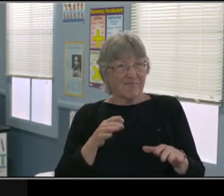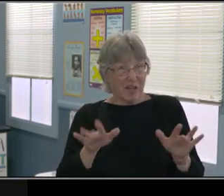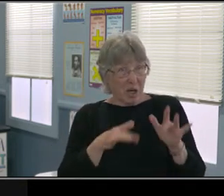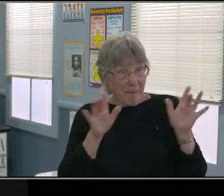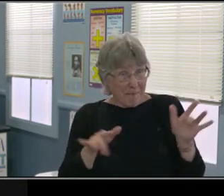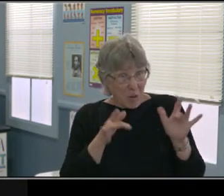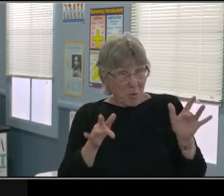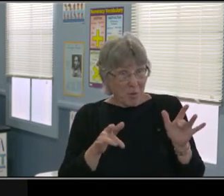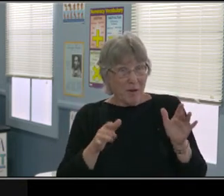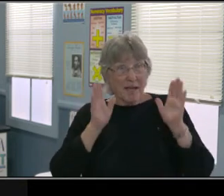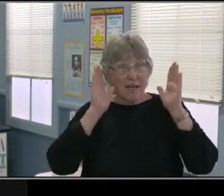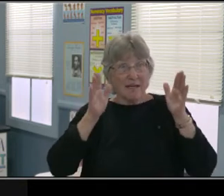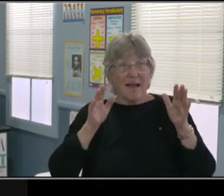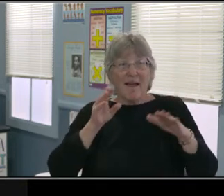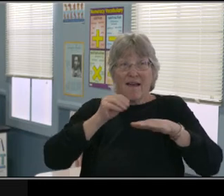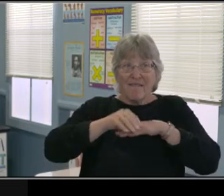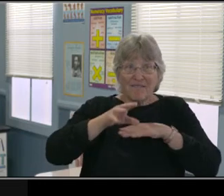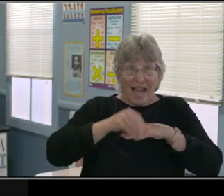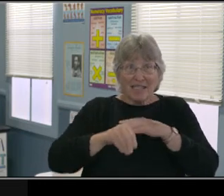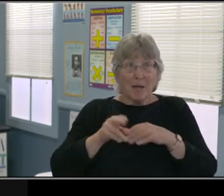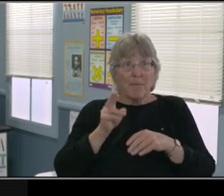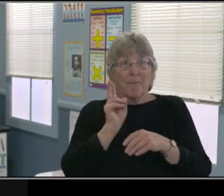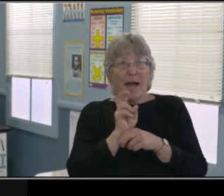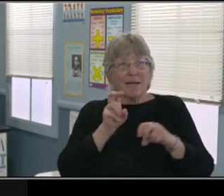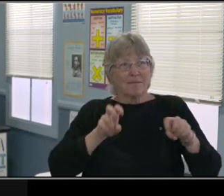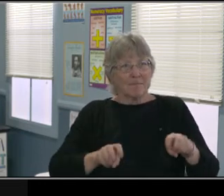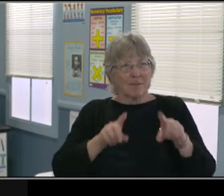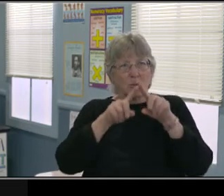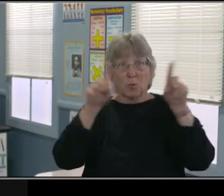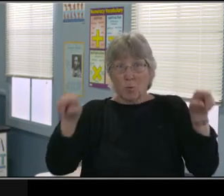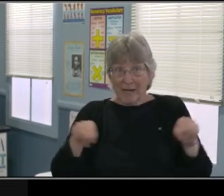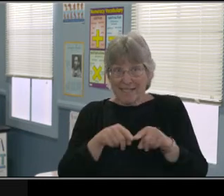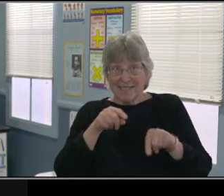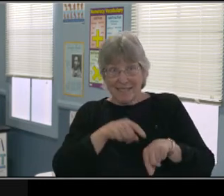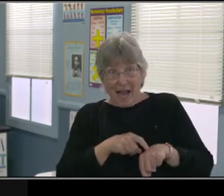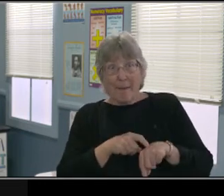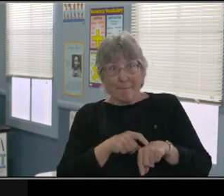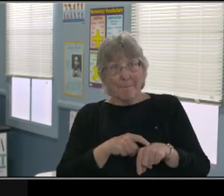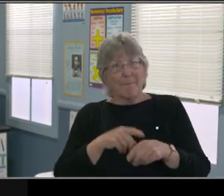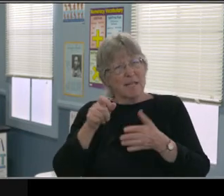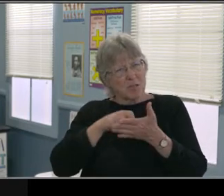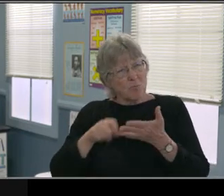"Well if there are 20 math problems, but five problems can show that